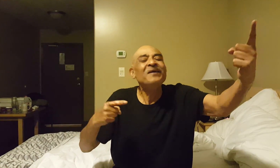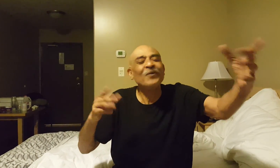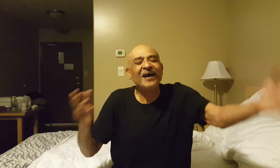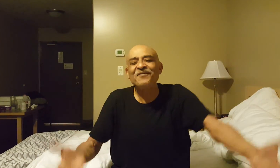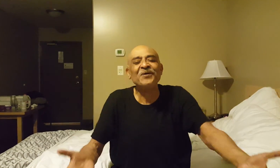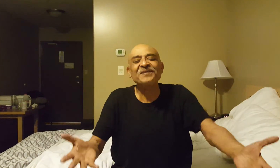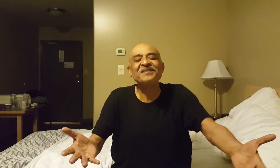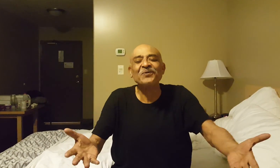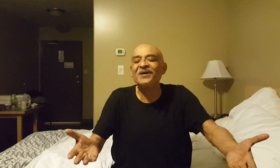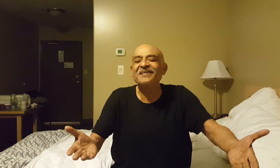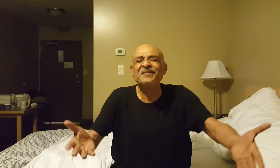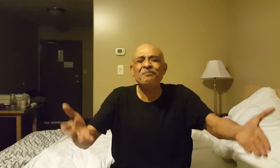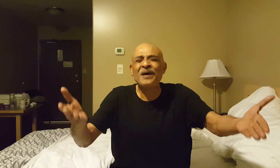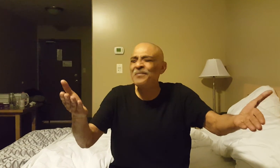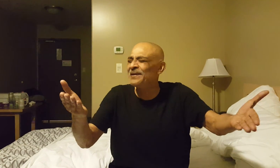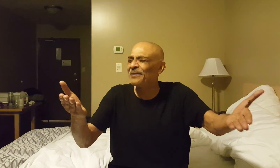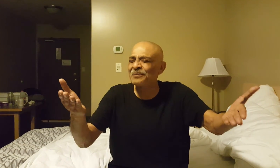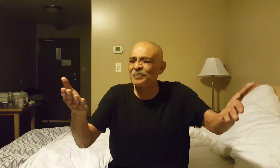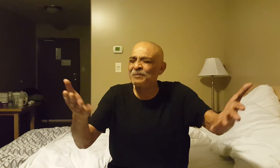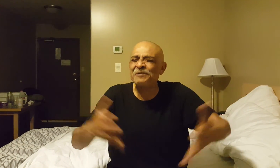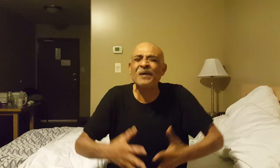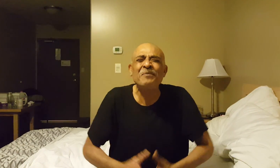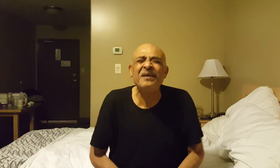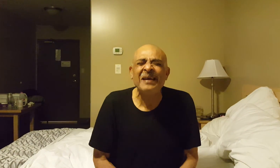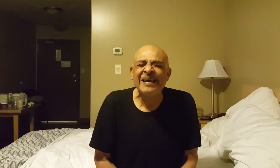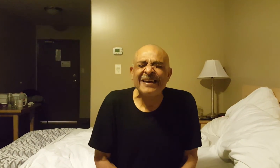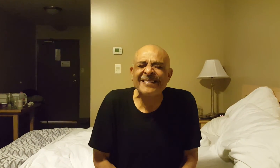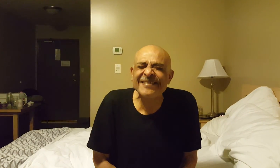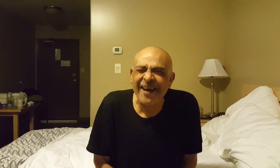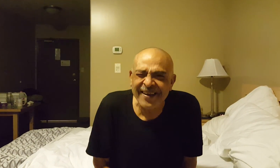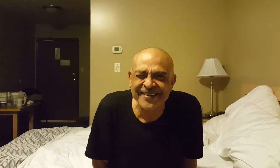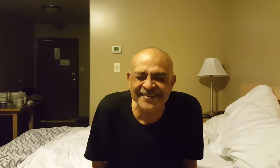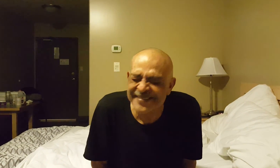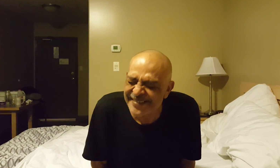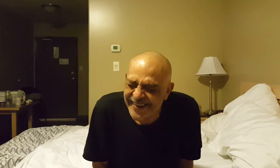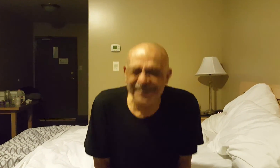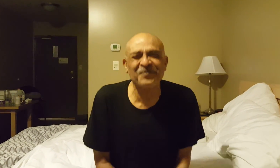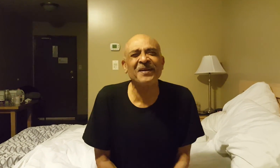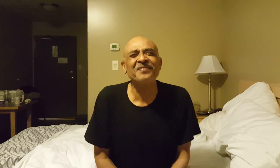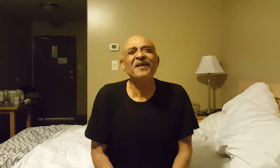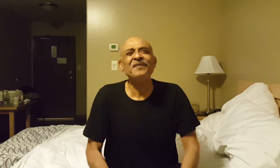but what I've noticed in the world is that memory... people's memory sucks, it's terrible and then they